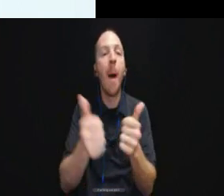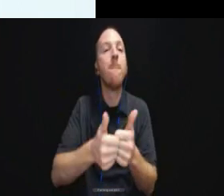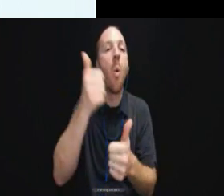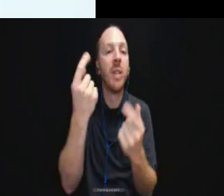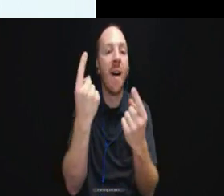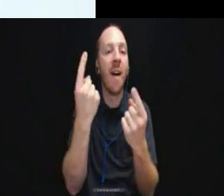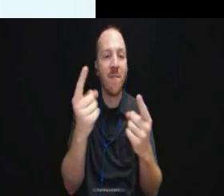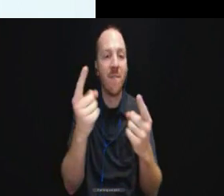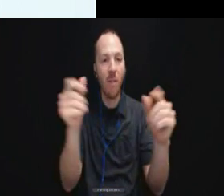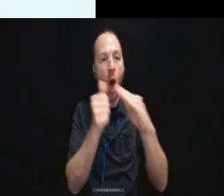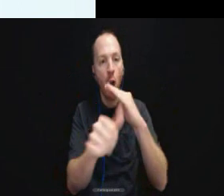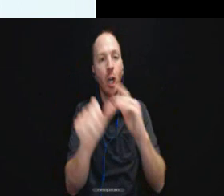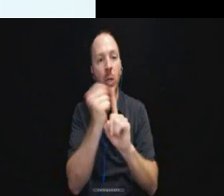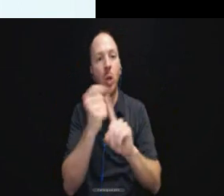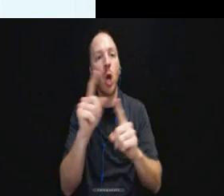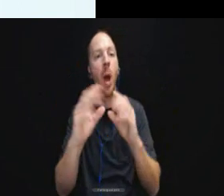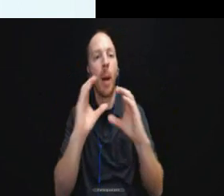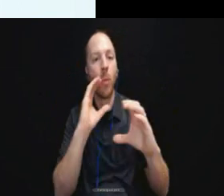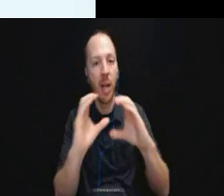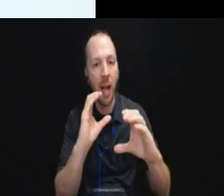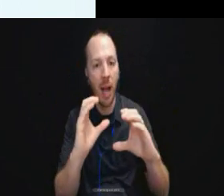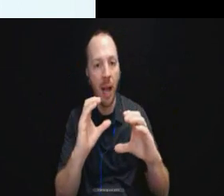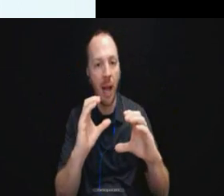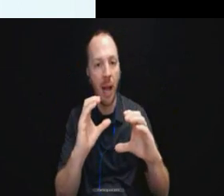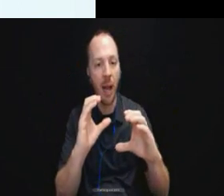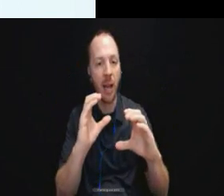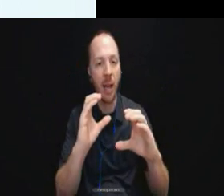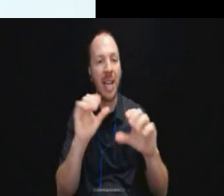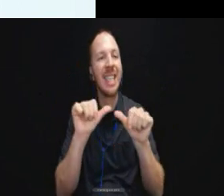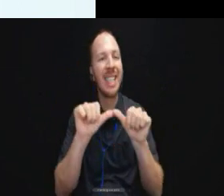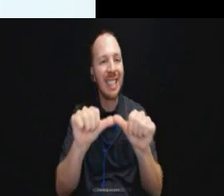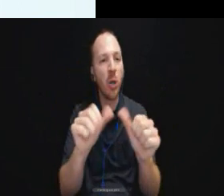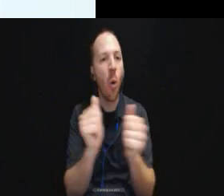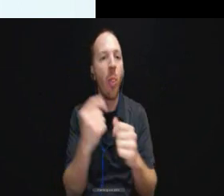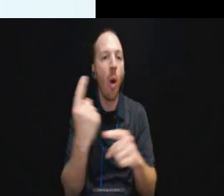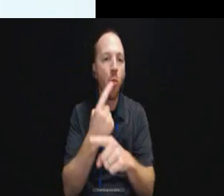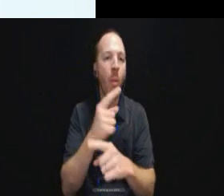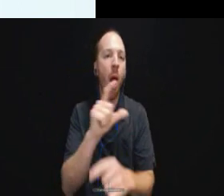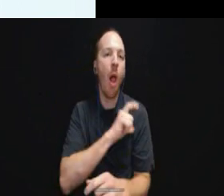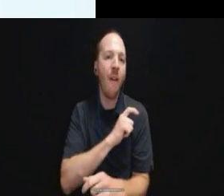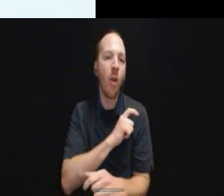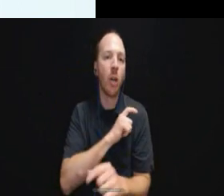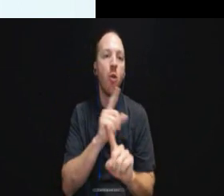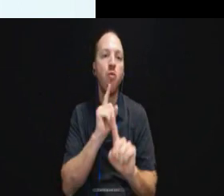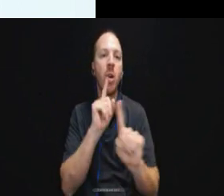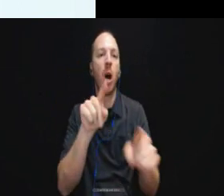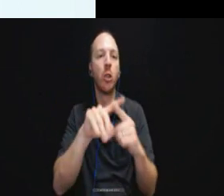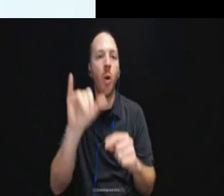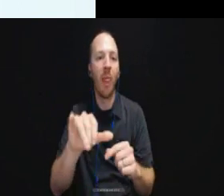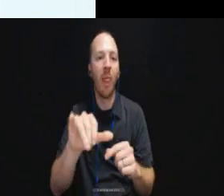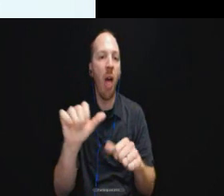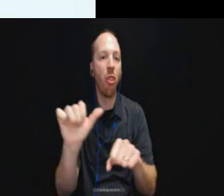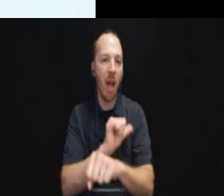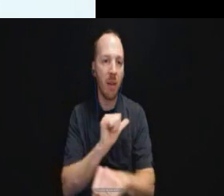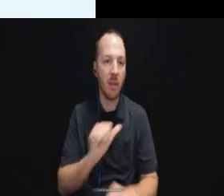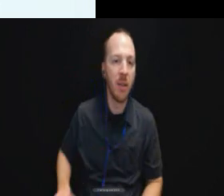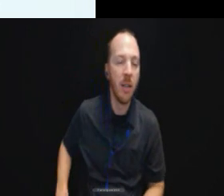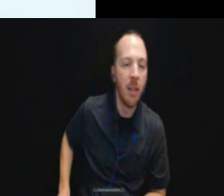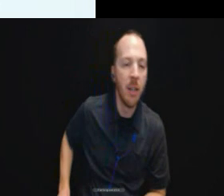circumstances to communicate consistently with appropriate law enforcement response to that imminent threat. Okay.